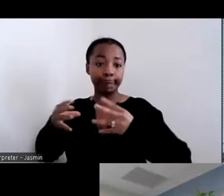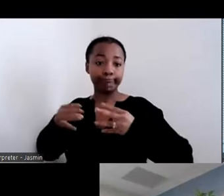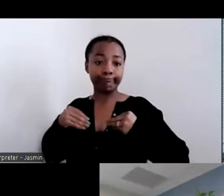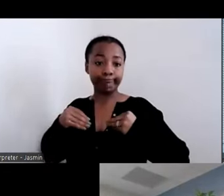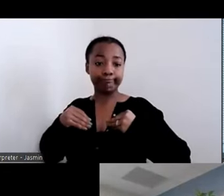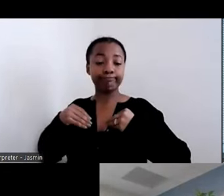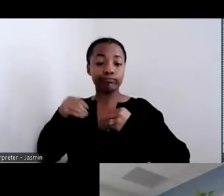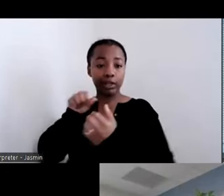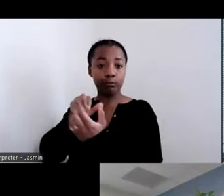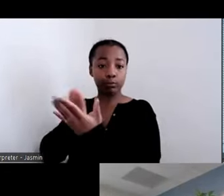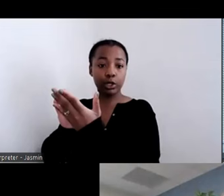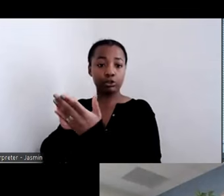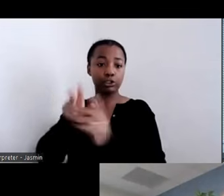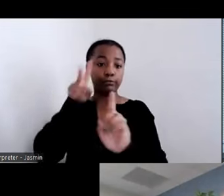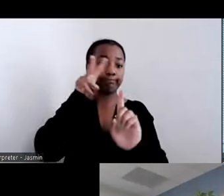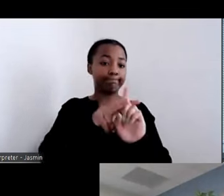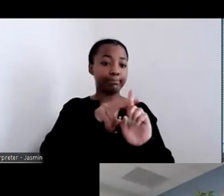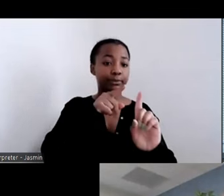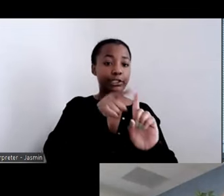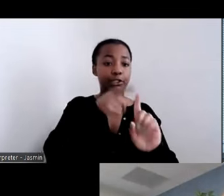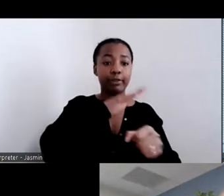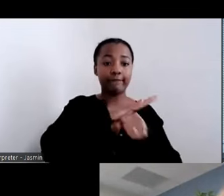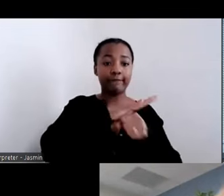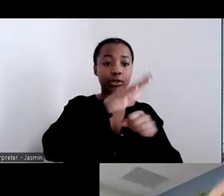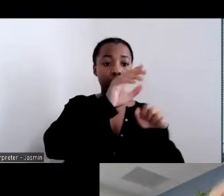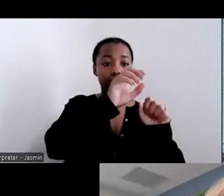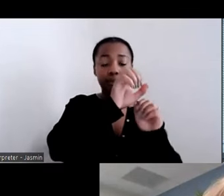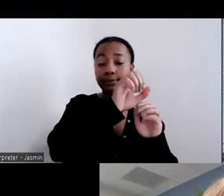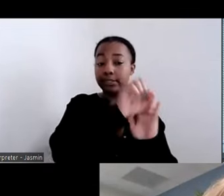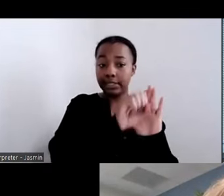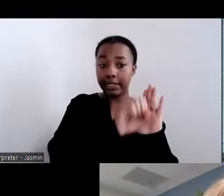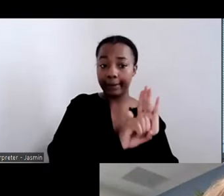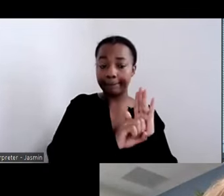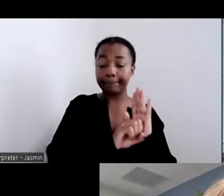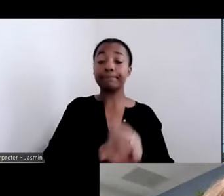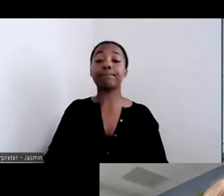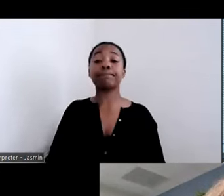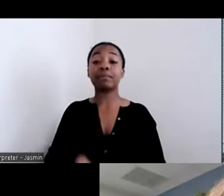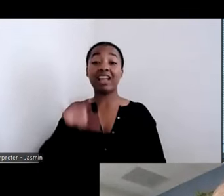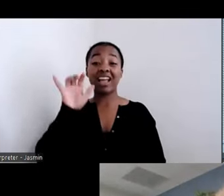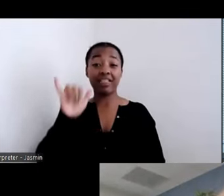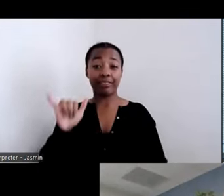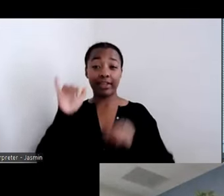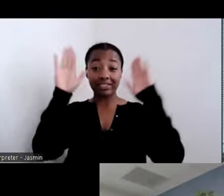ERICA McFADDEN: That is a fantastic model, and we appreciate you sharing that